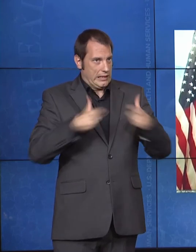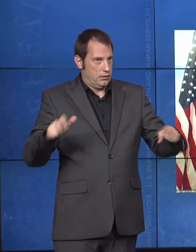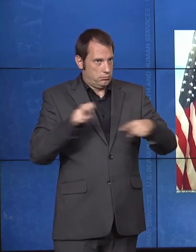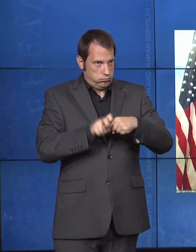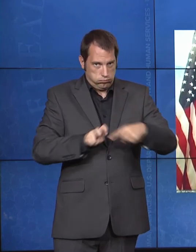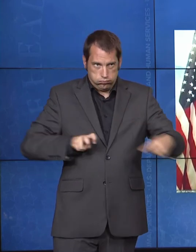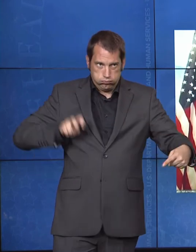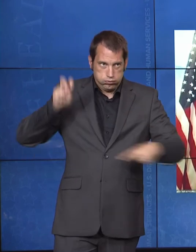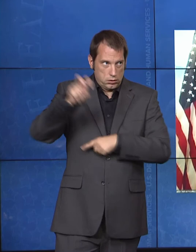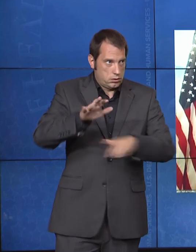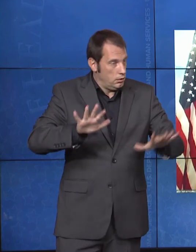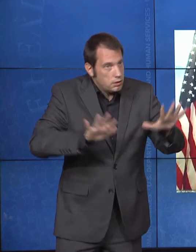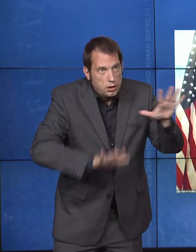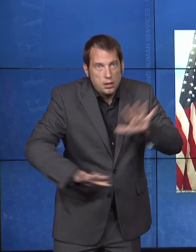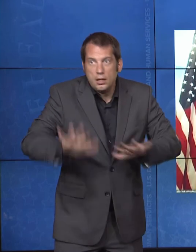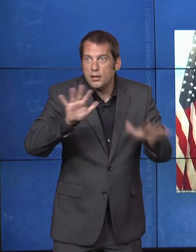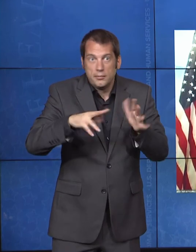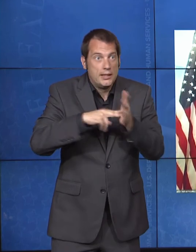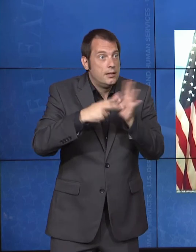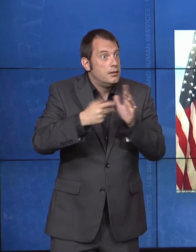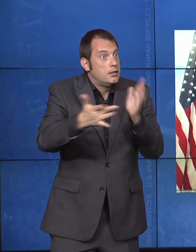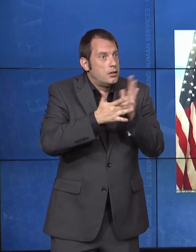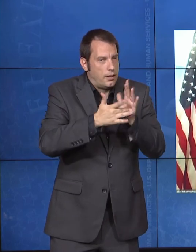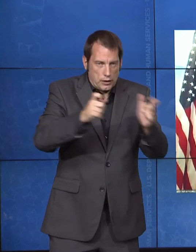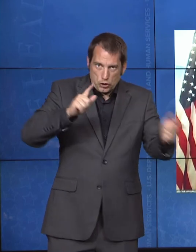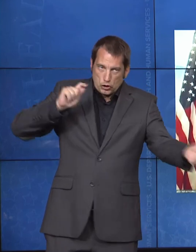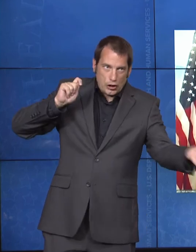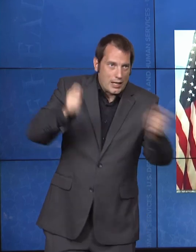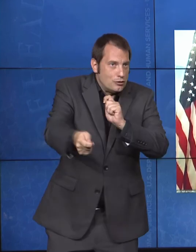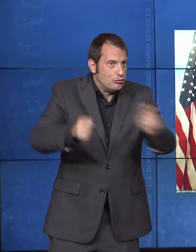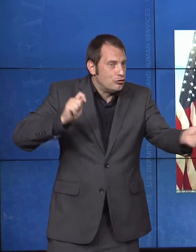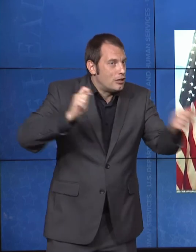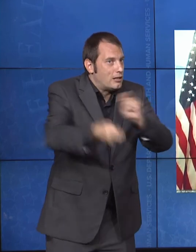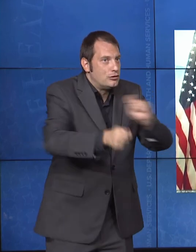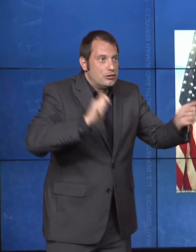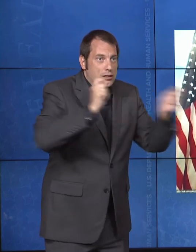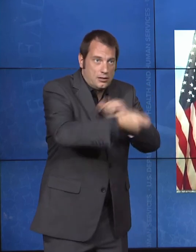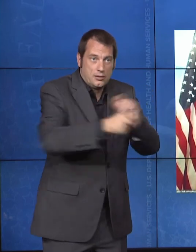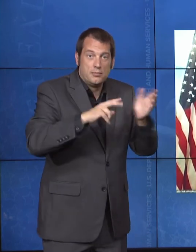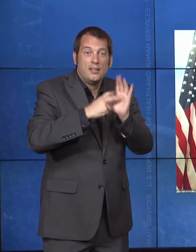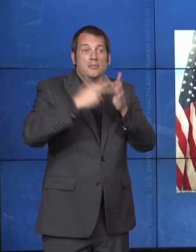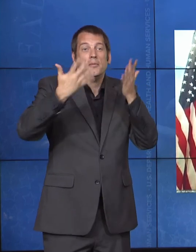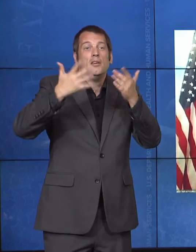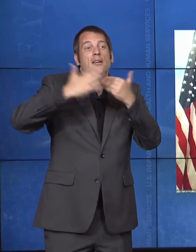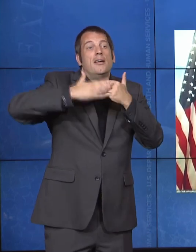likely eventually happen, but at a slower pace. The pace of technological advancement